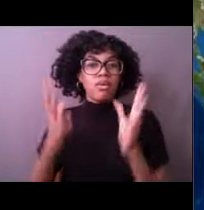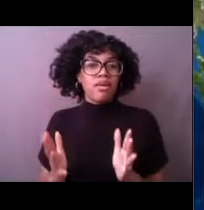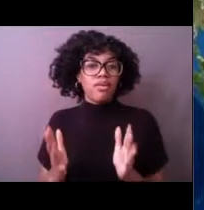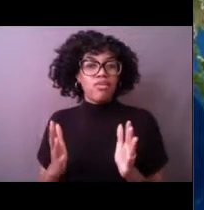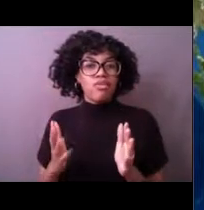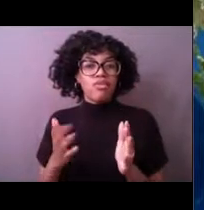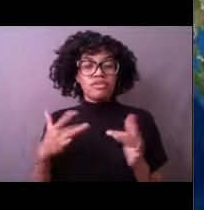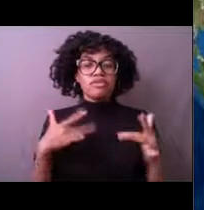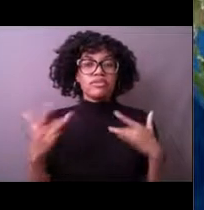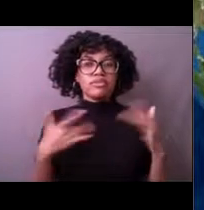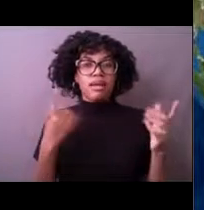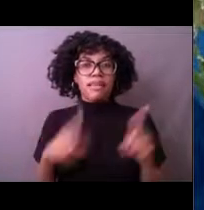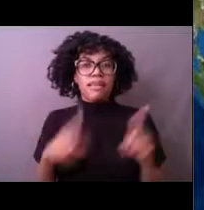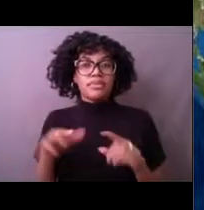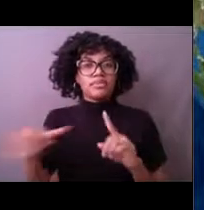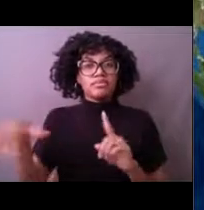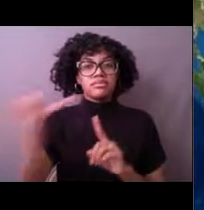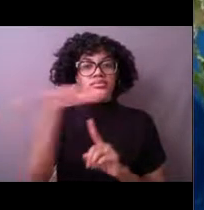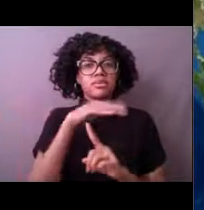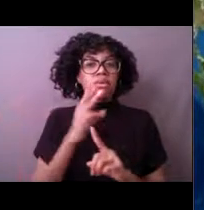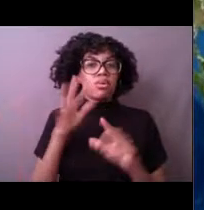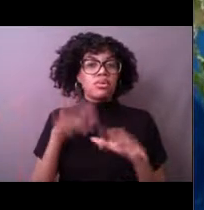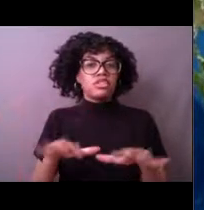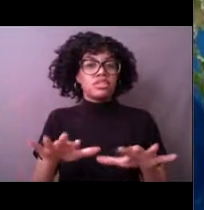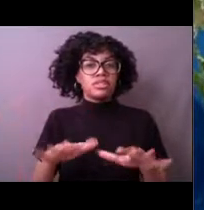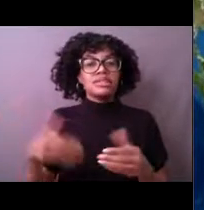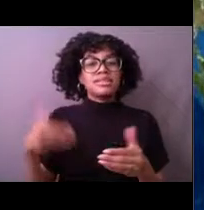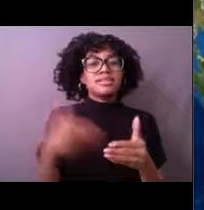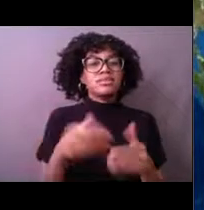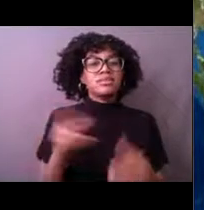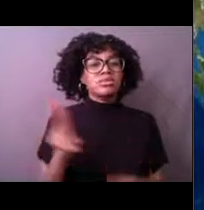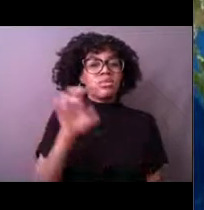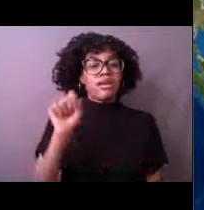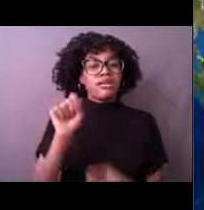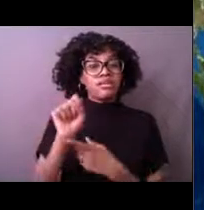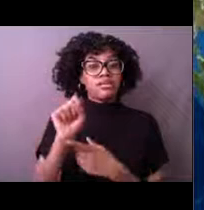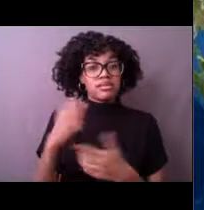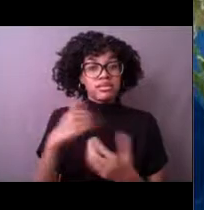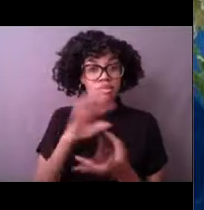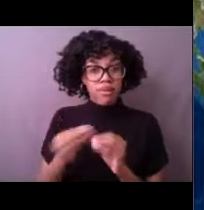but around the United States. And there are about 106 of these out in the ocean.